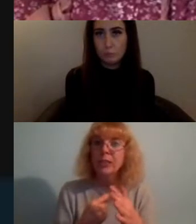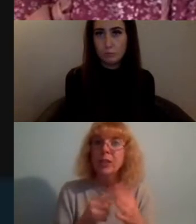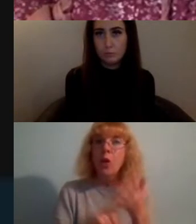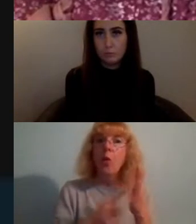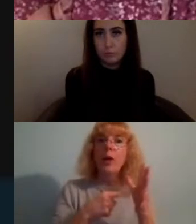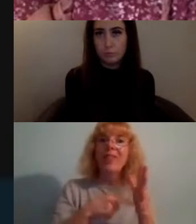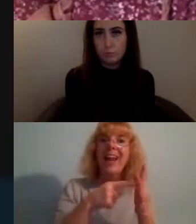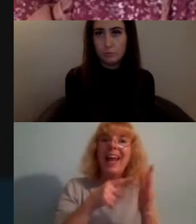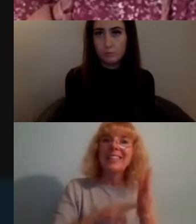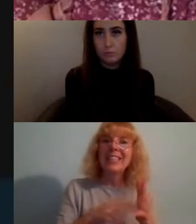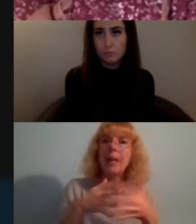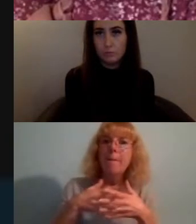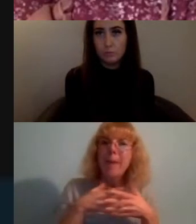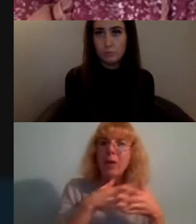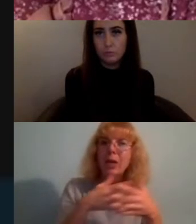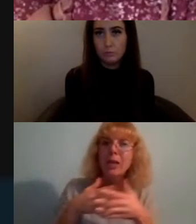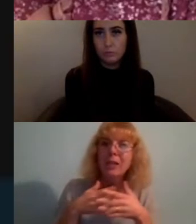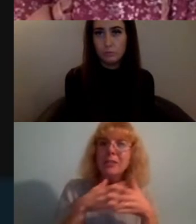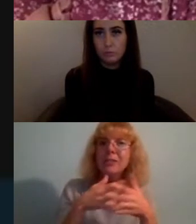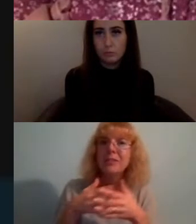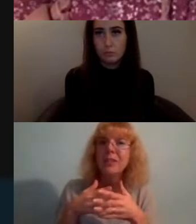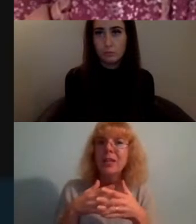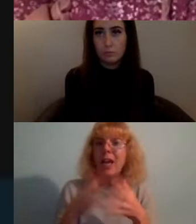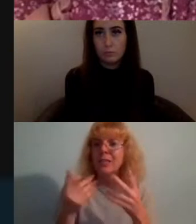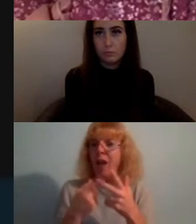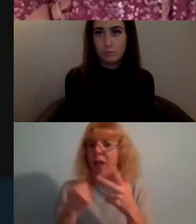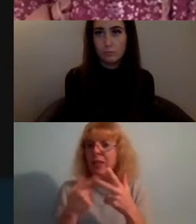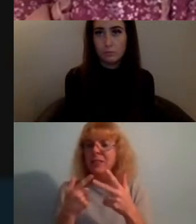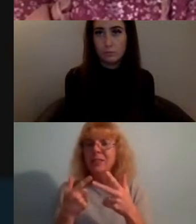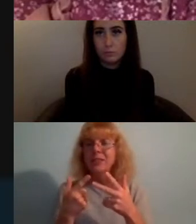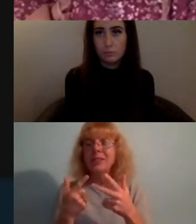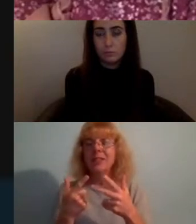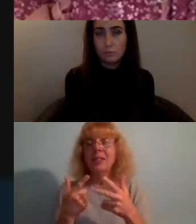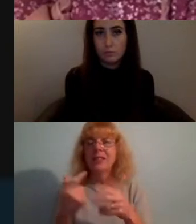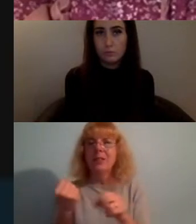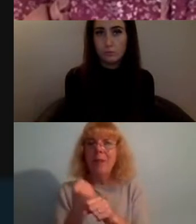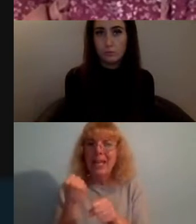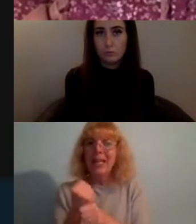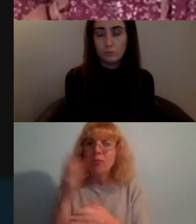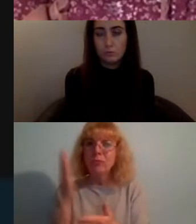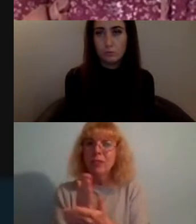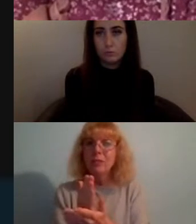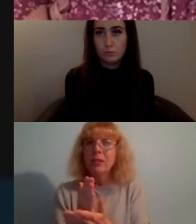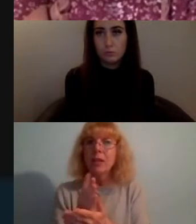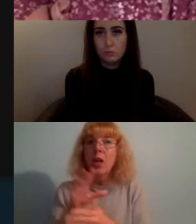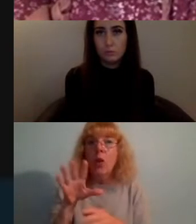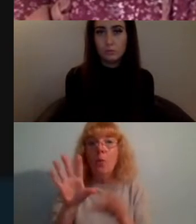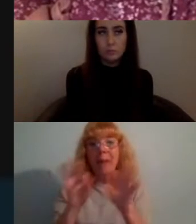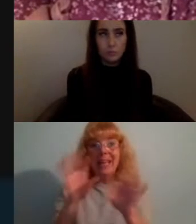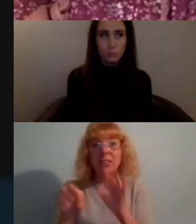activists in order to make this a reality and we hand selected 30 people who were going to be